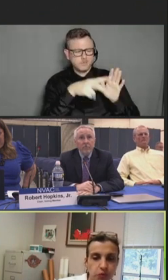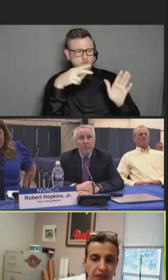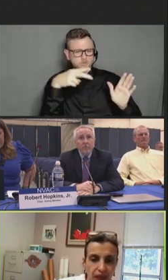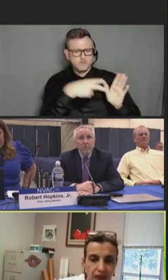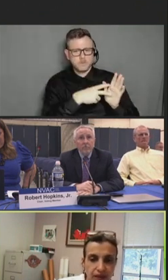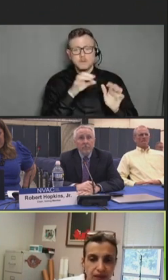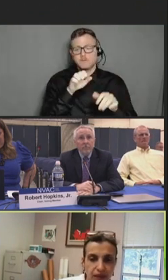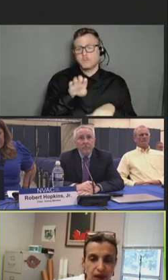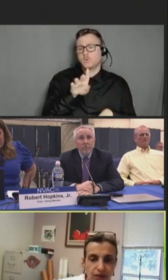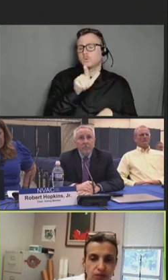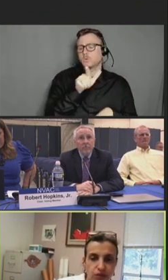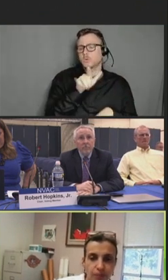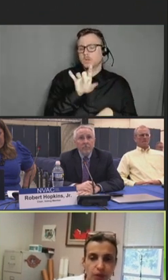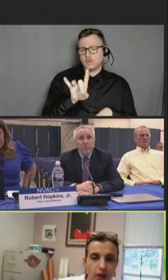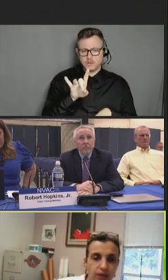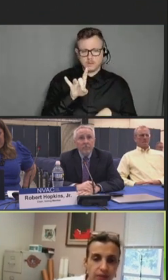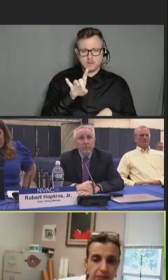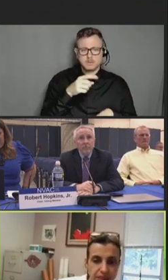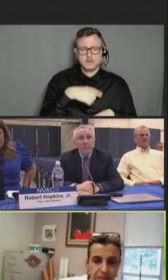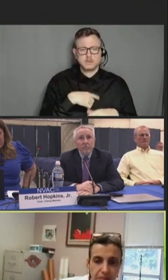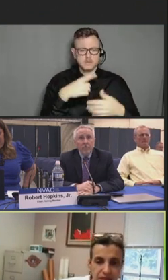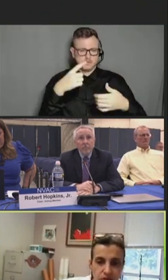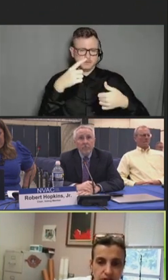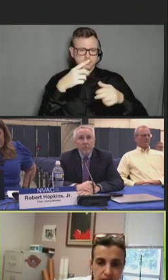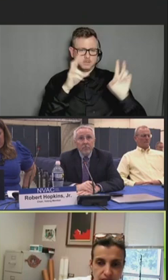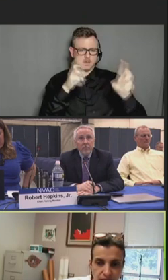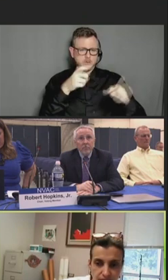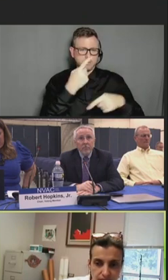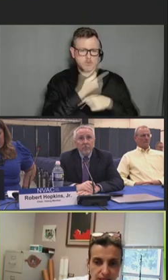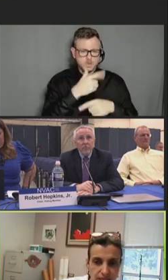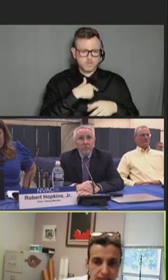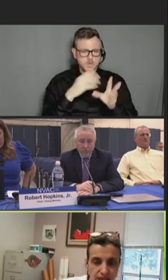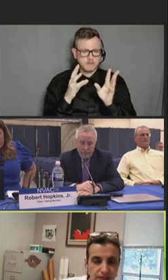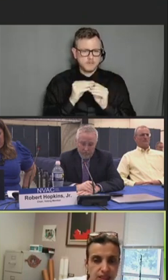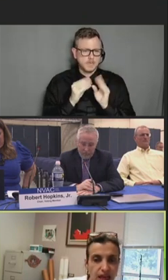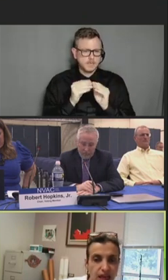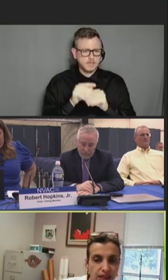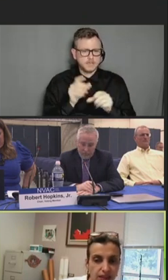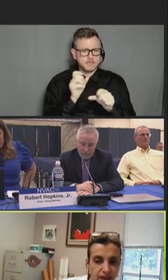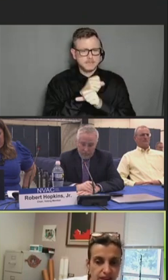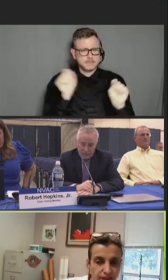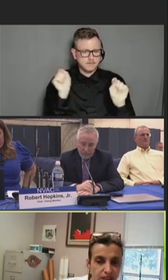On February 28th, under topic one, the committee met to discuss the safety and effectiveness